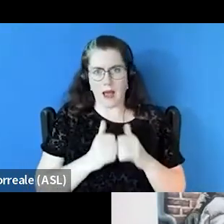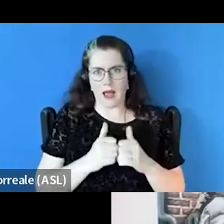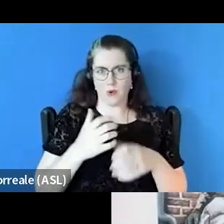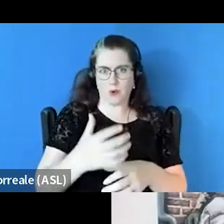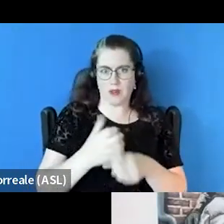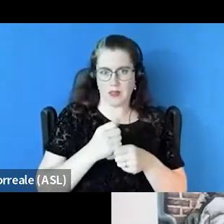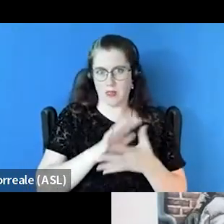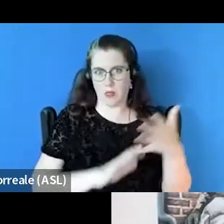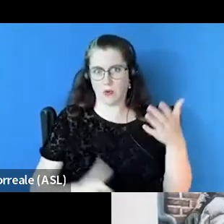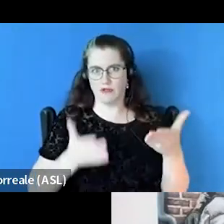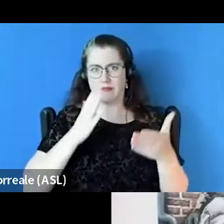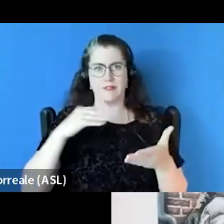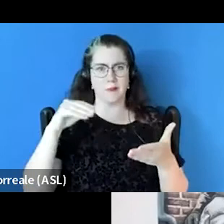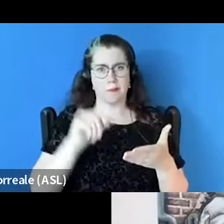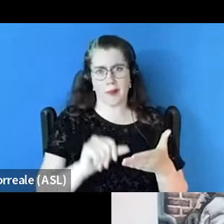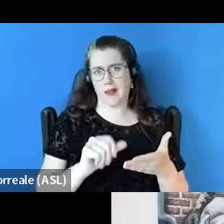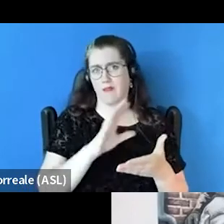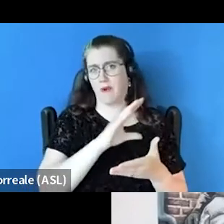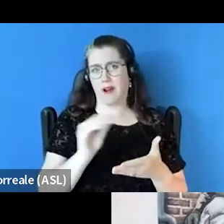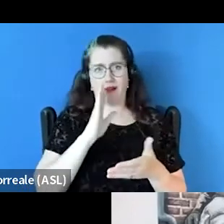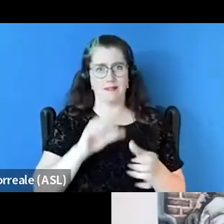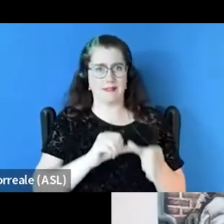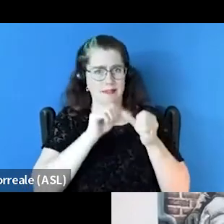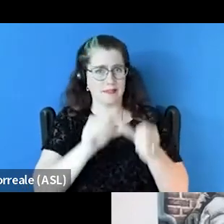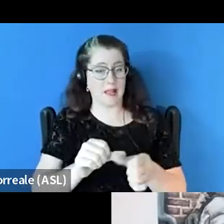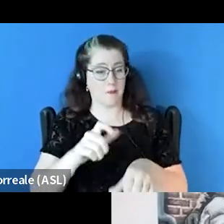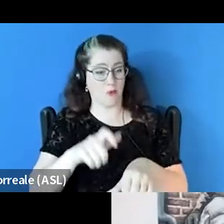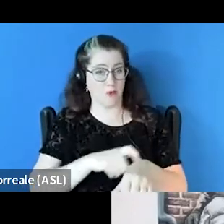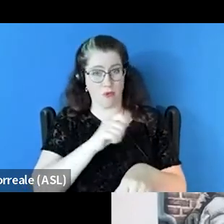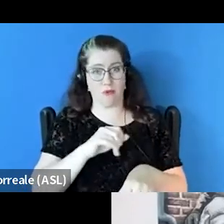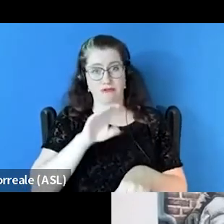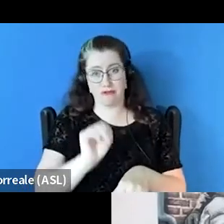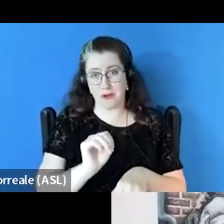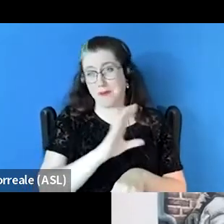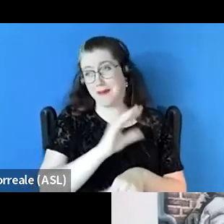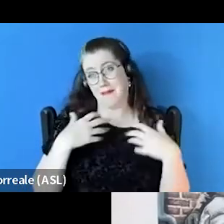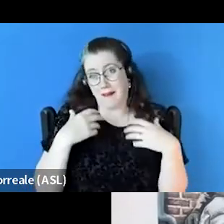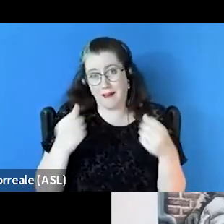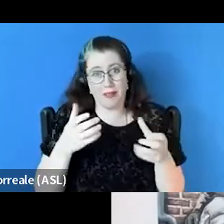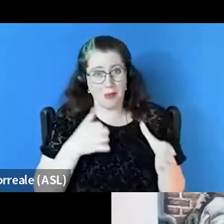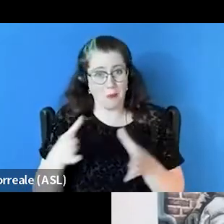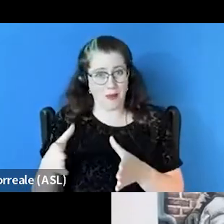then paid for in a sustainable and long-term and healthy way. They need to be funded,